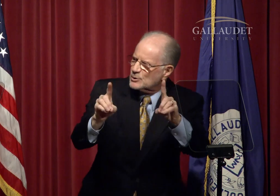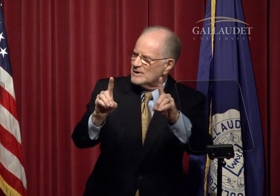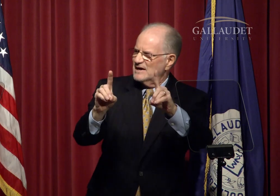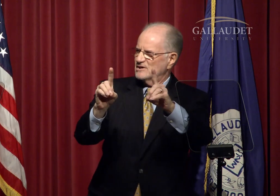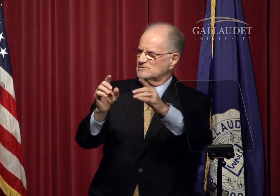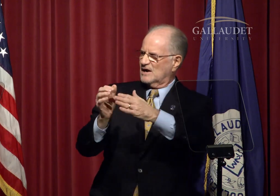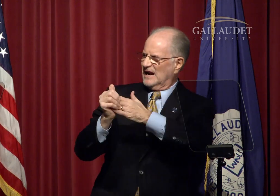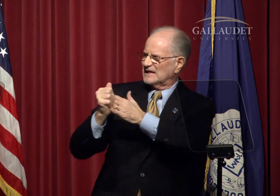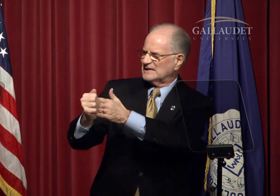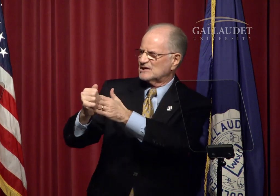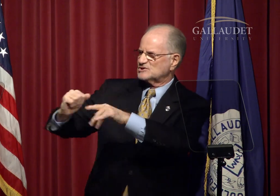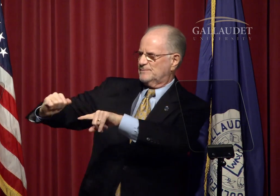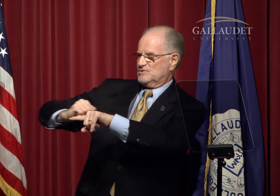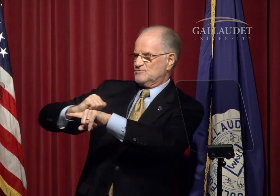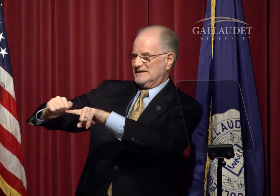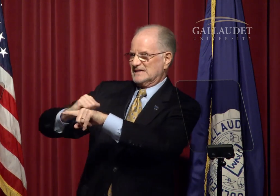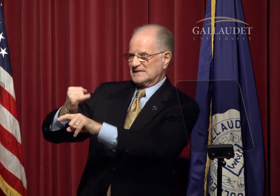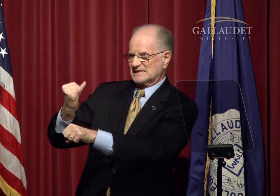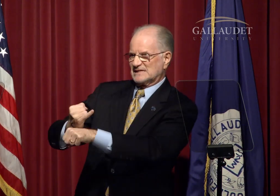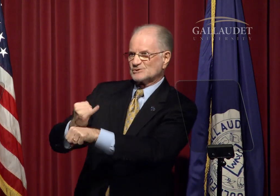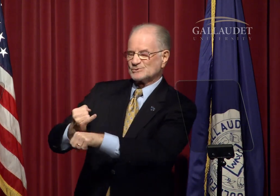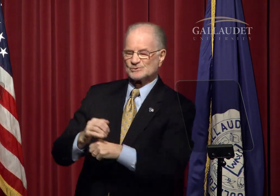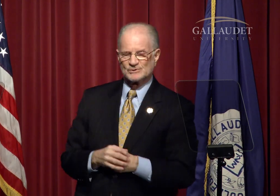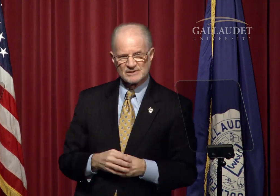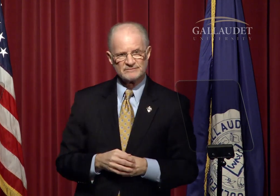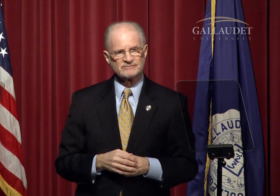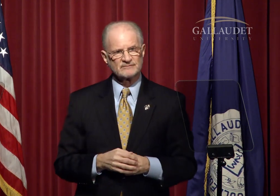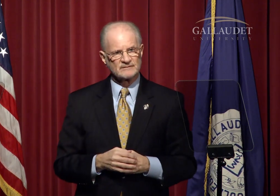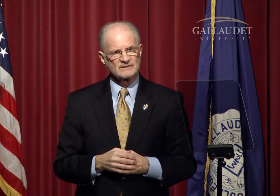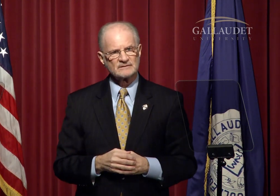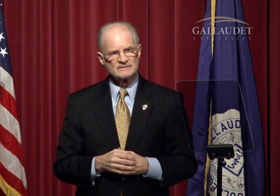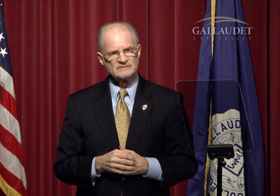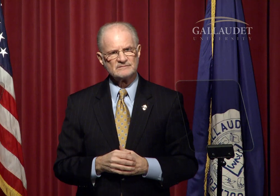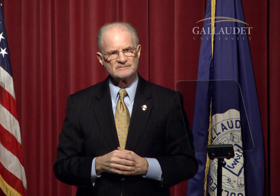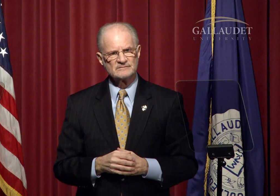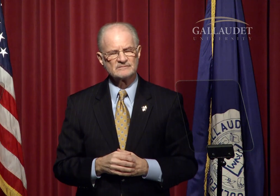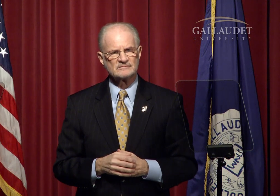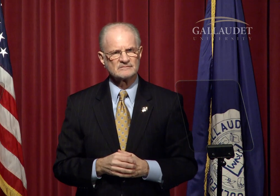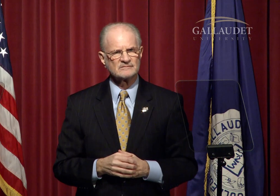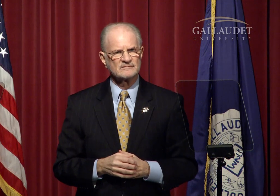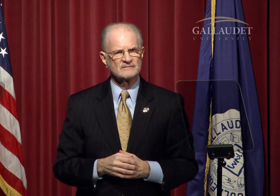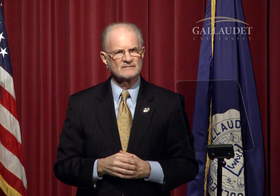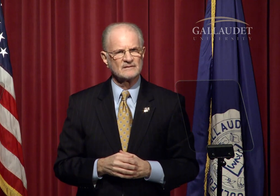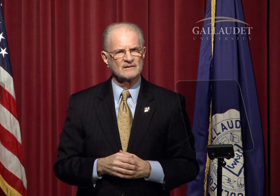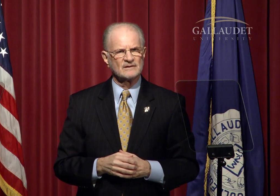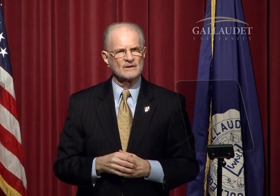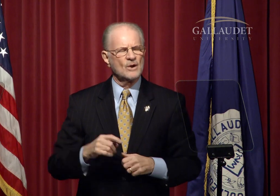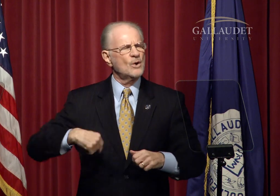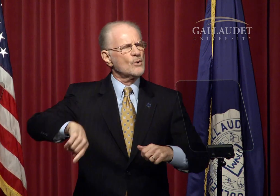and an Educational Leadership Training Institute.